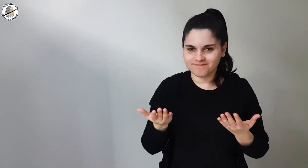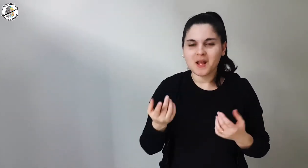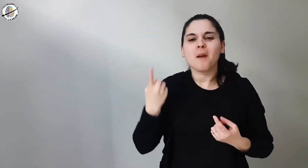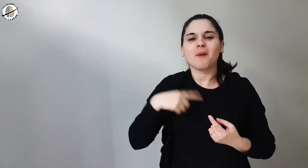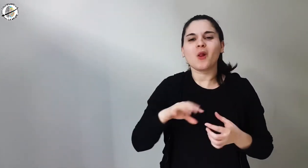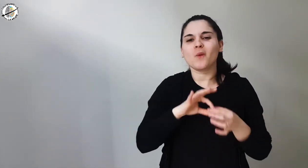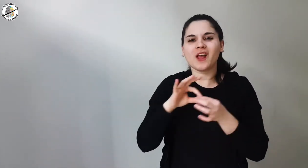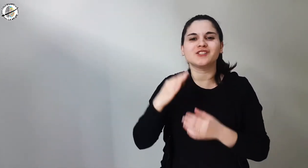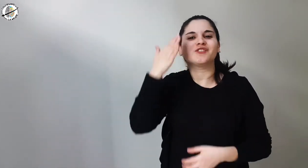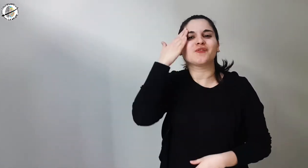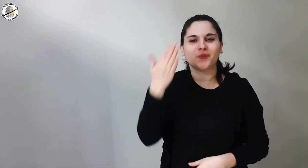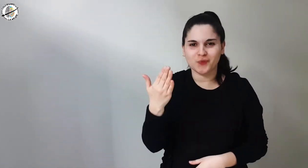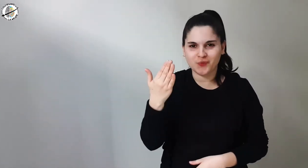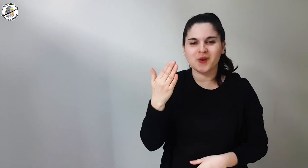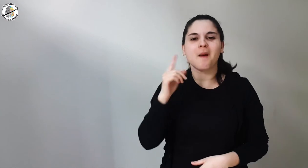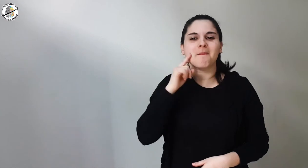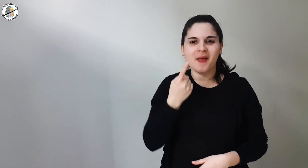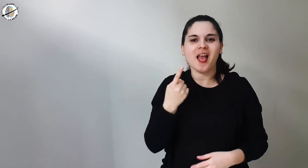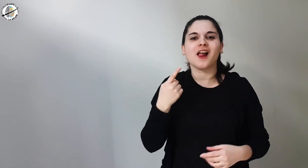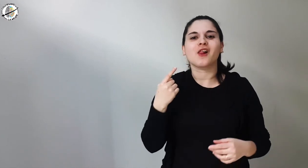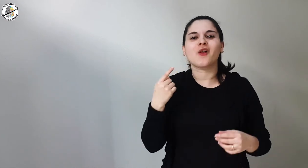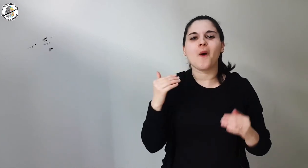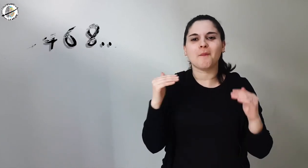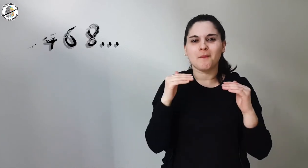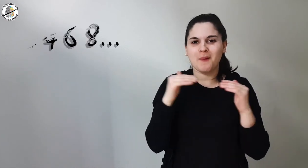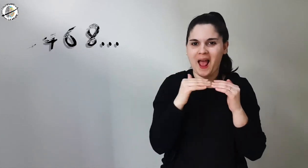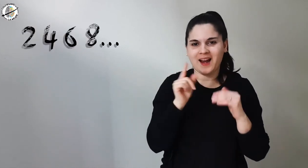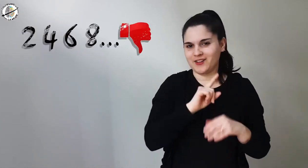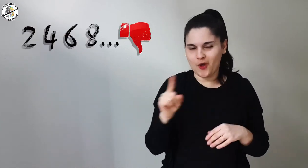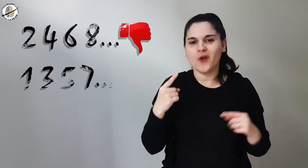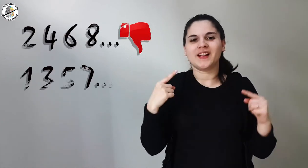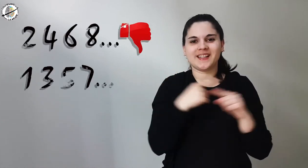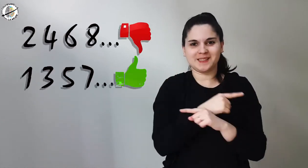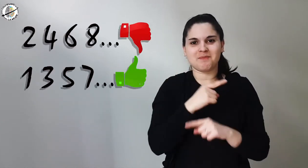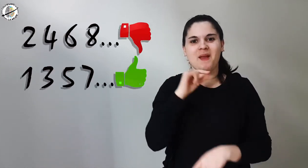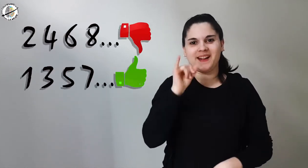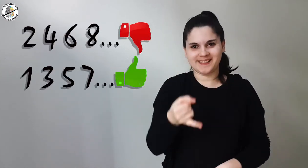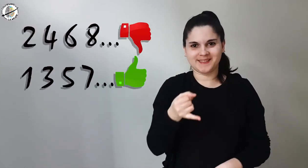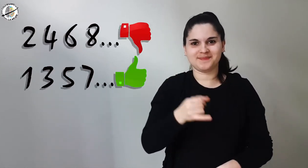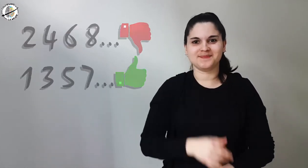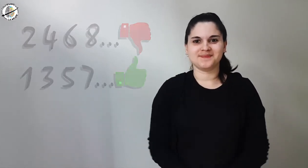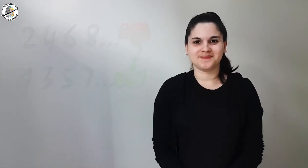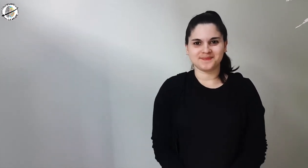This is why it is said that it is bad luck to have them in even numbers, better to have them in odd numbers.